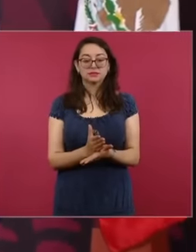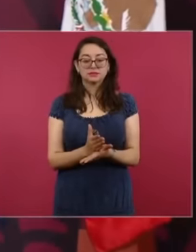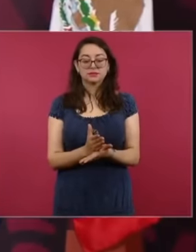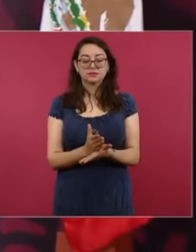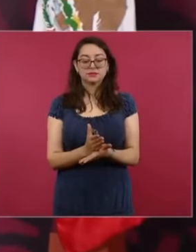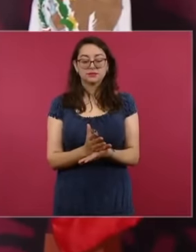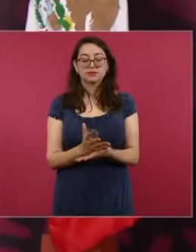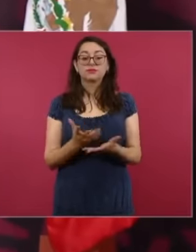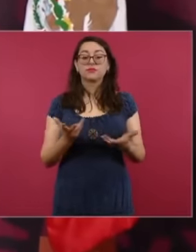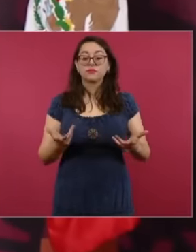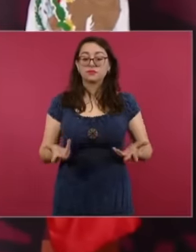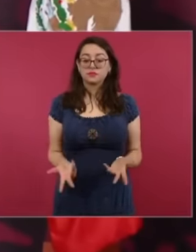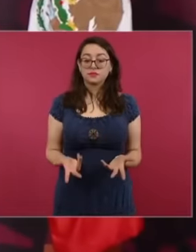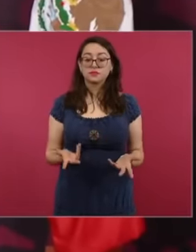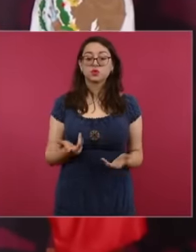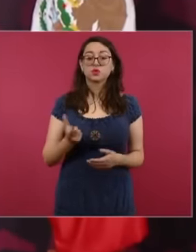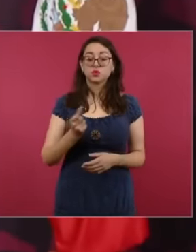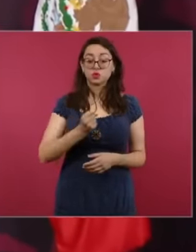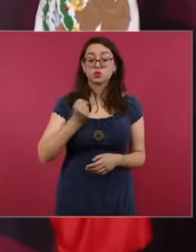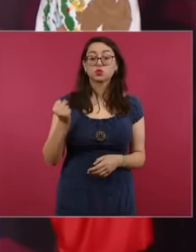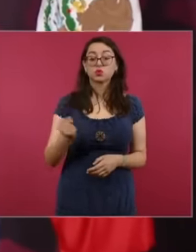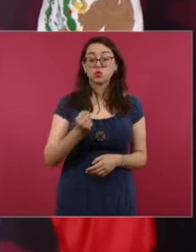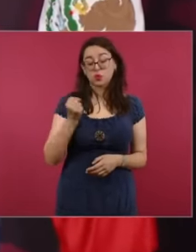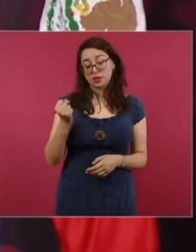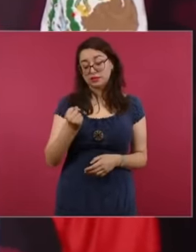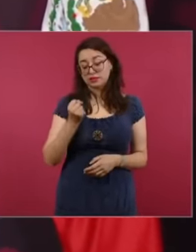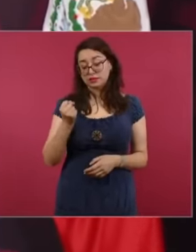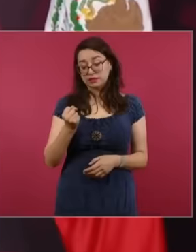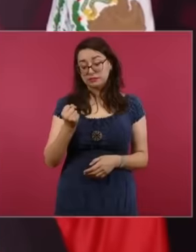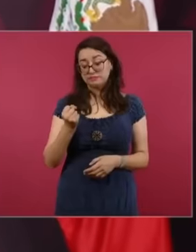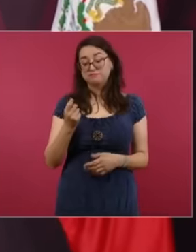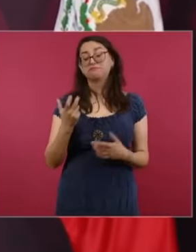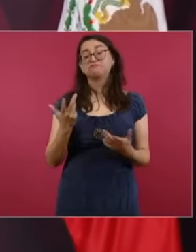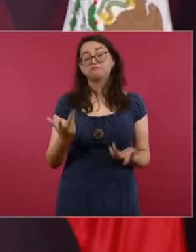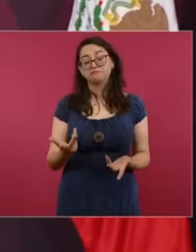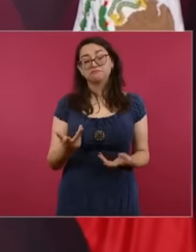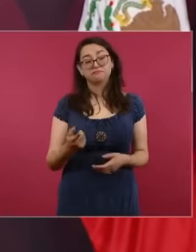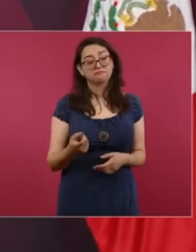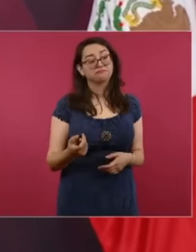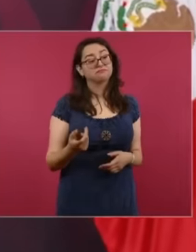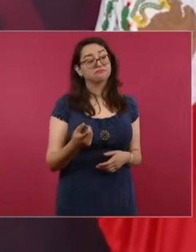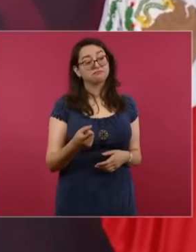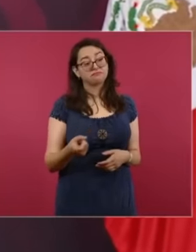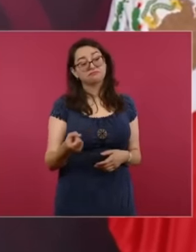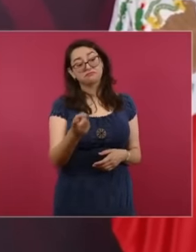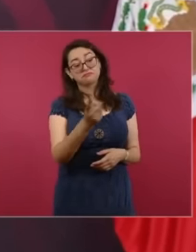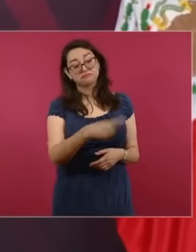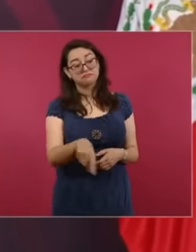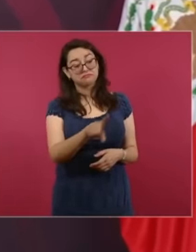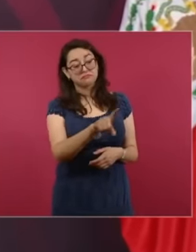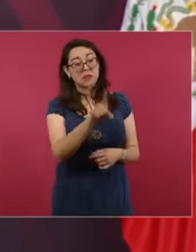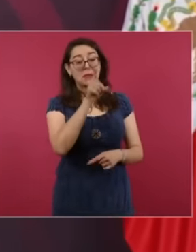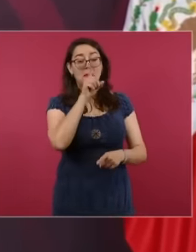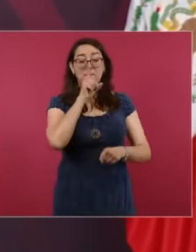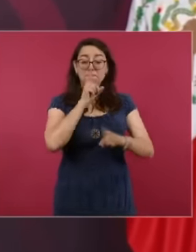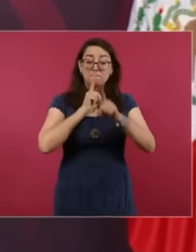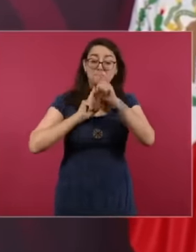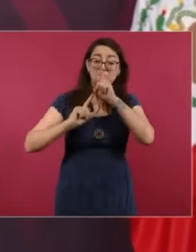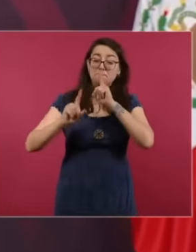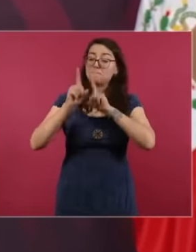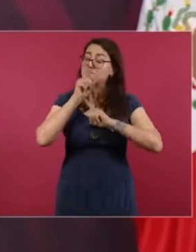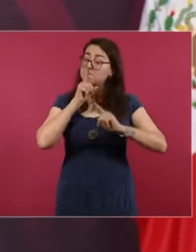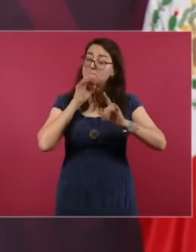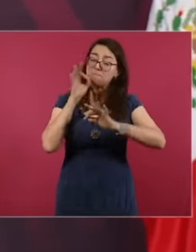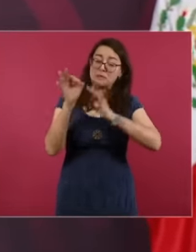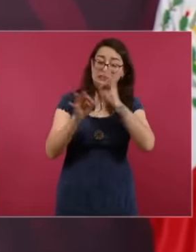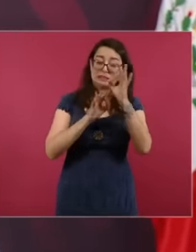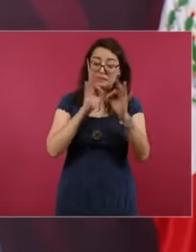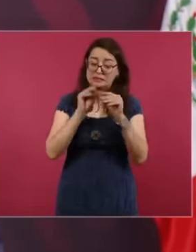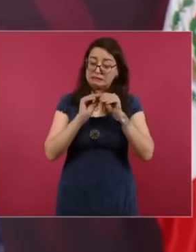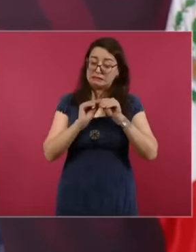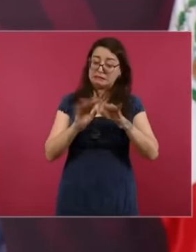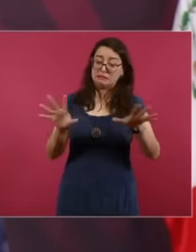of the media is completely devoted to lies, defamation, and slander,